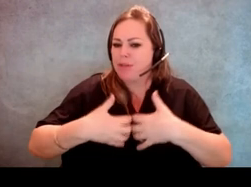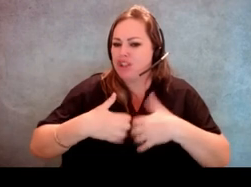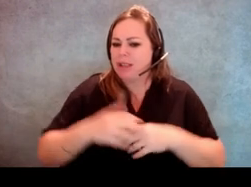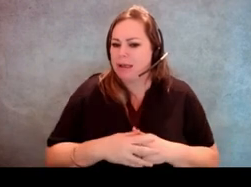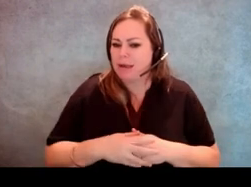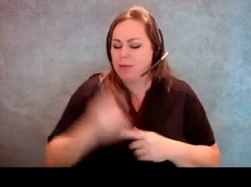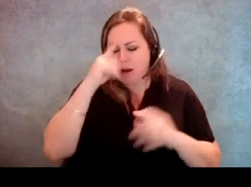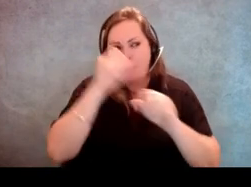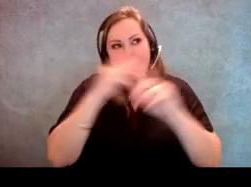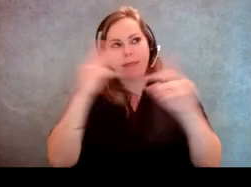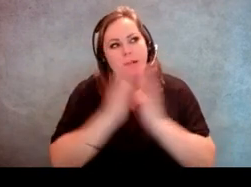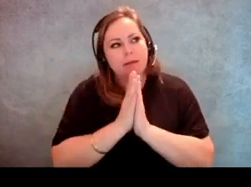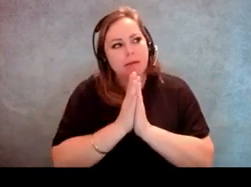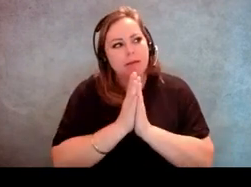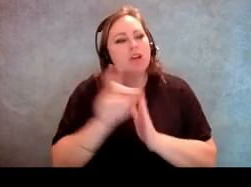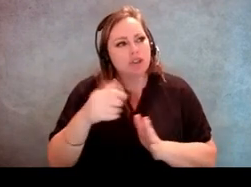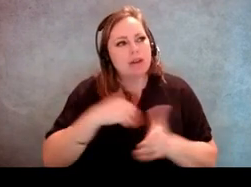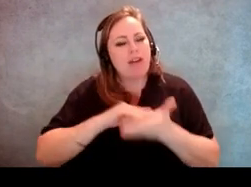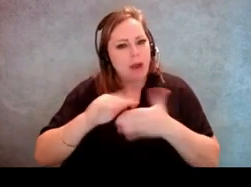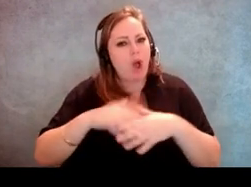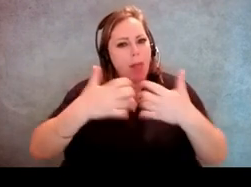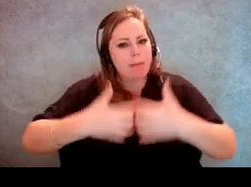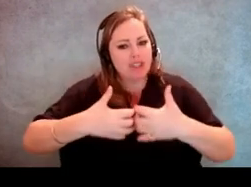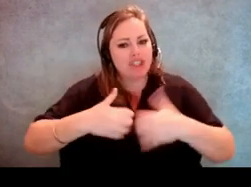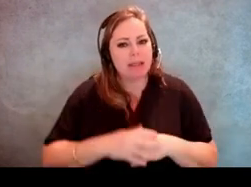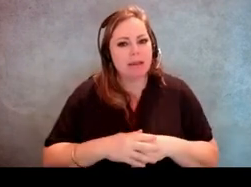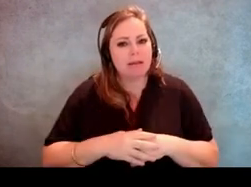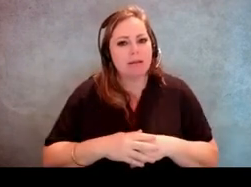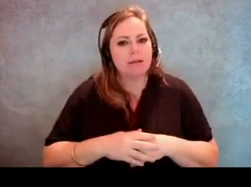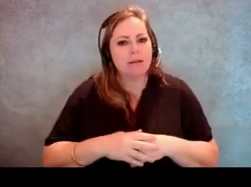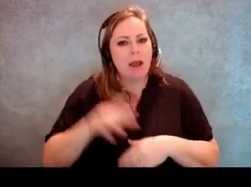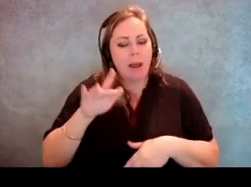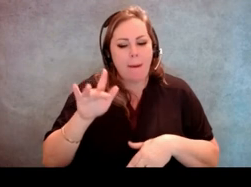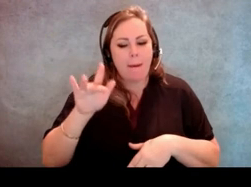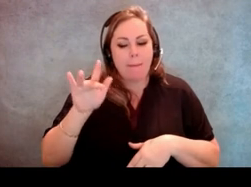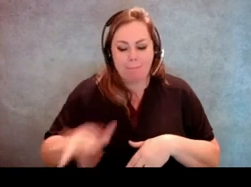machines that are available, there should be braille on the voting machines where the buttons are.